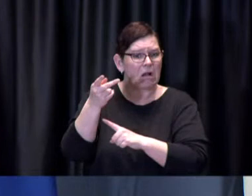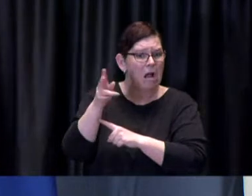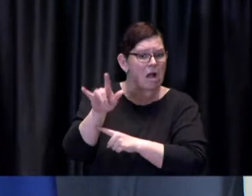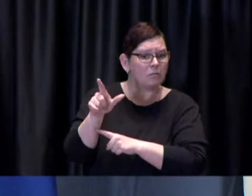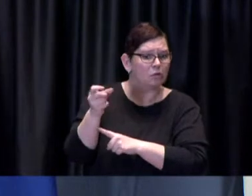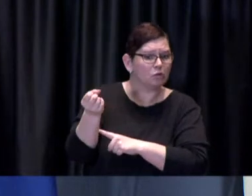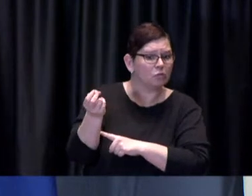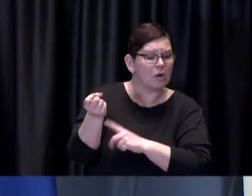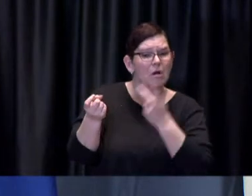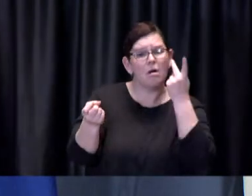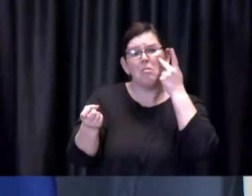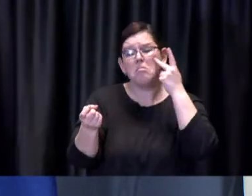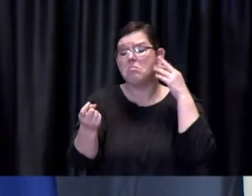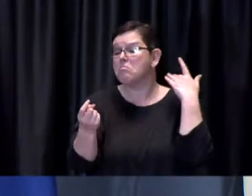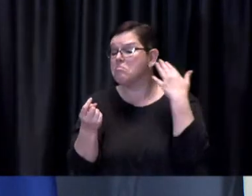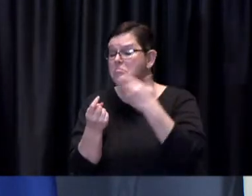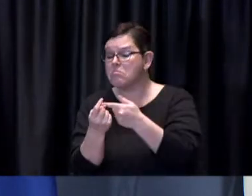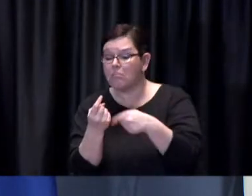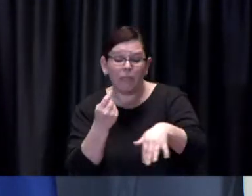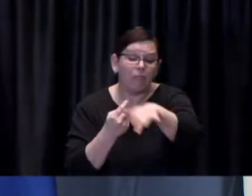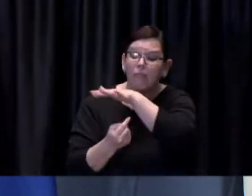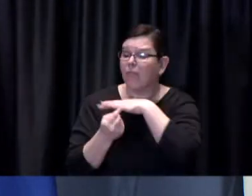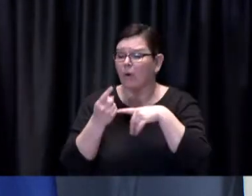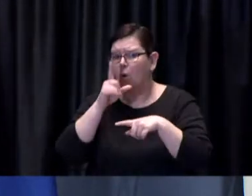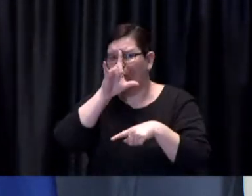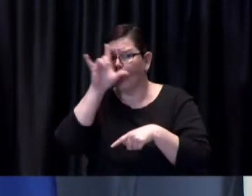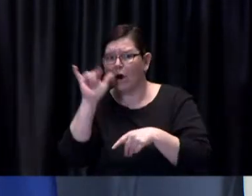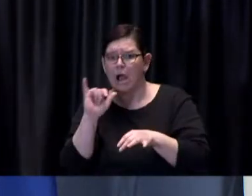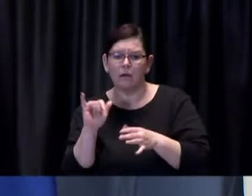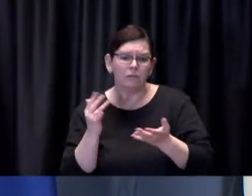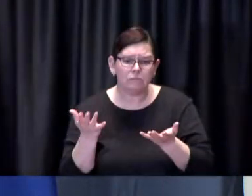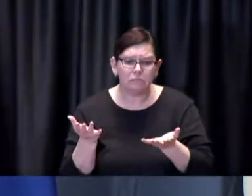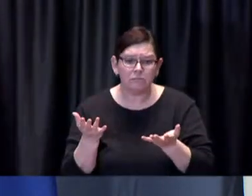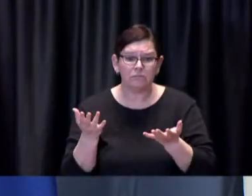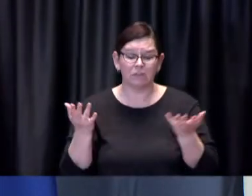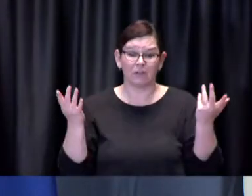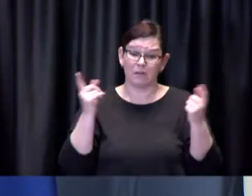Francine: So um the decision to keep them open or keep them closed is that a decision that